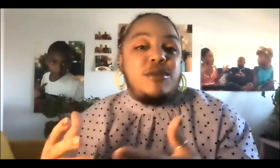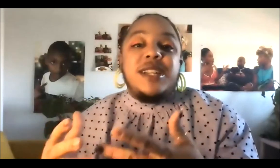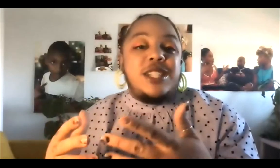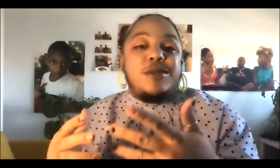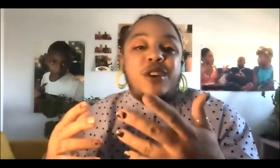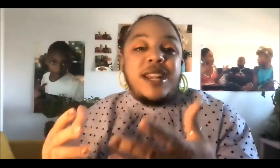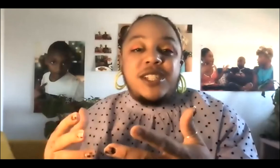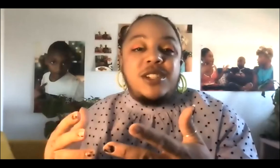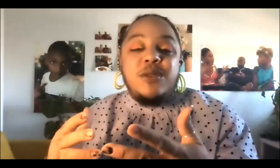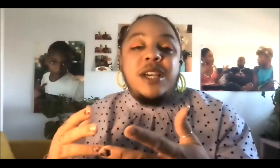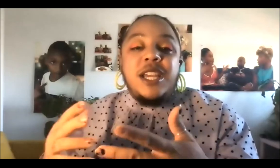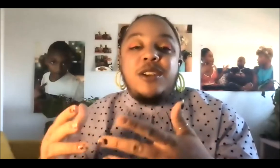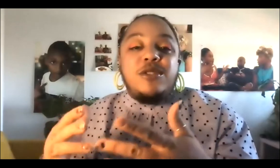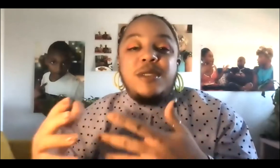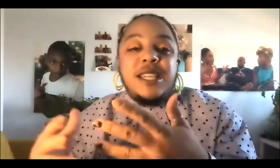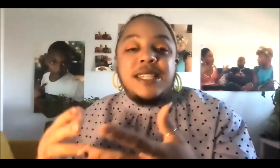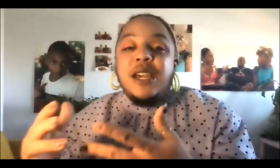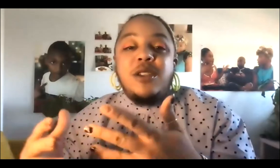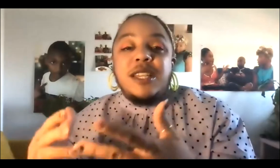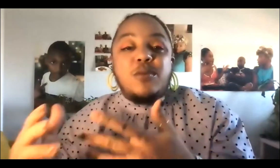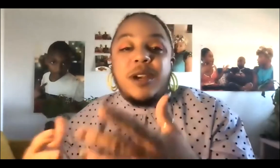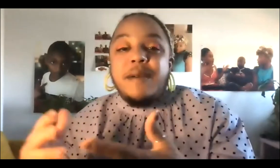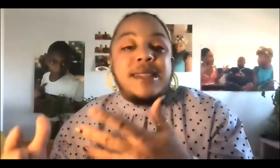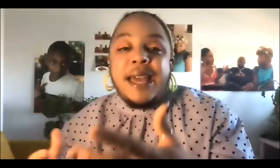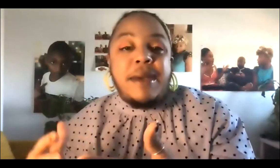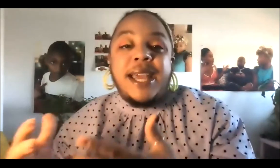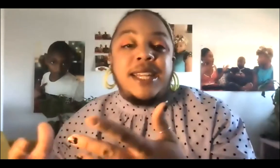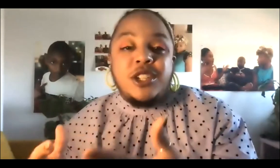communities, we're starting to, you know, do this work around land back, and